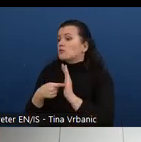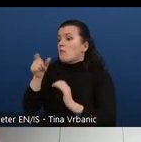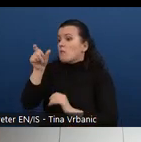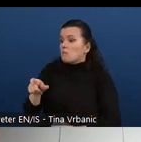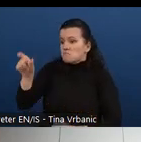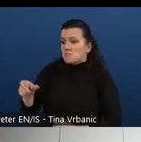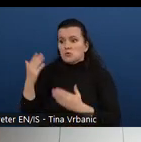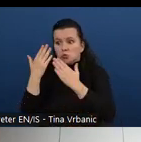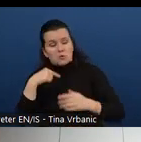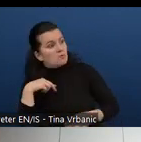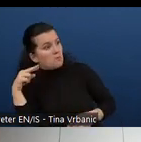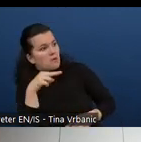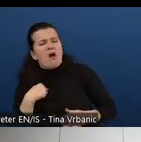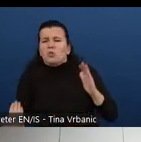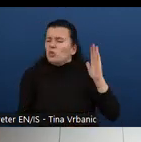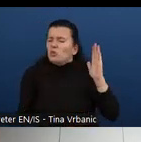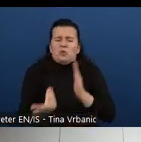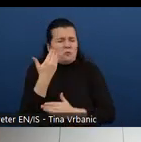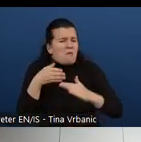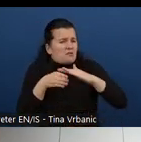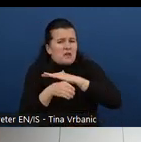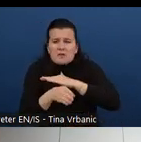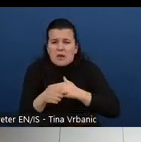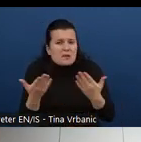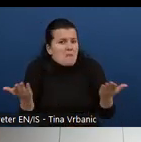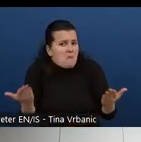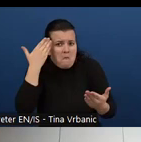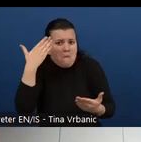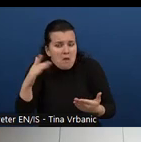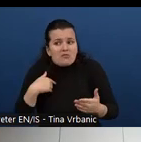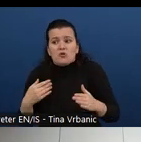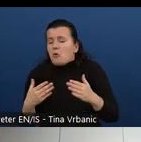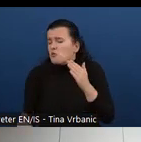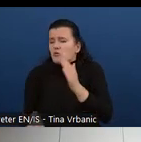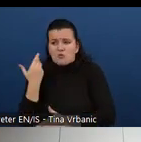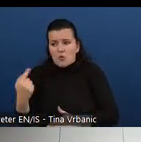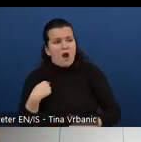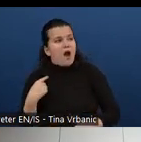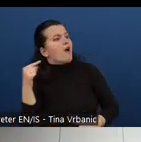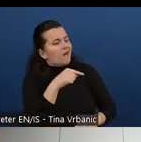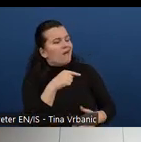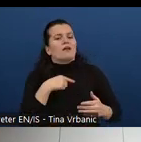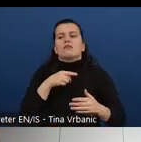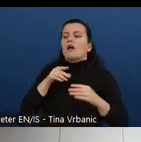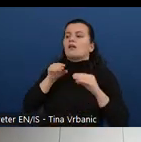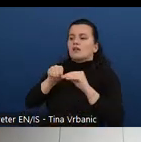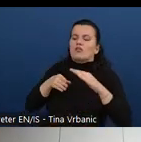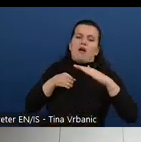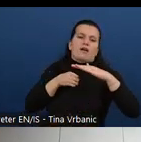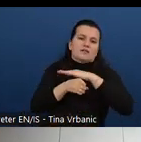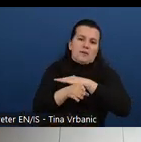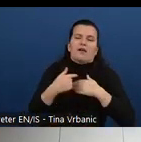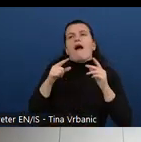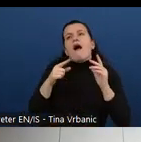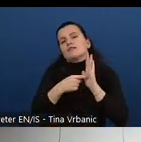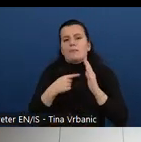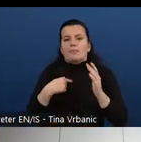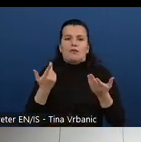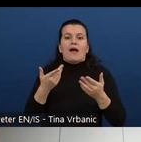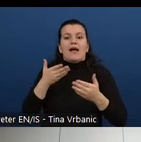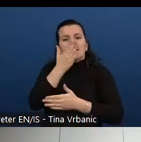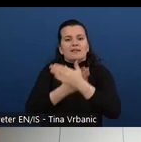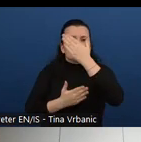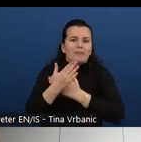That provides guidance to build stories of People with Disabilities or given experiences